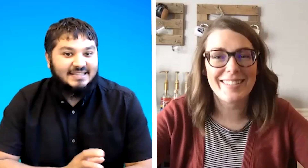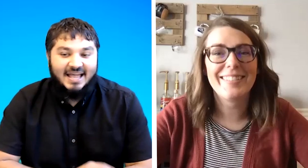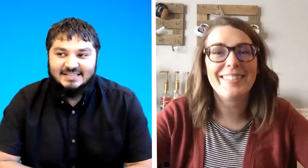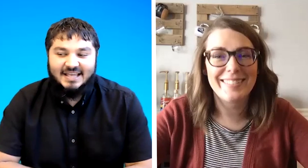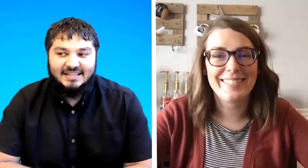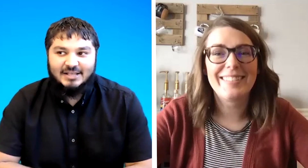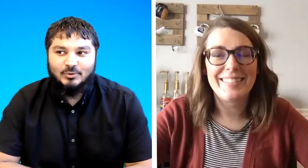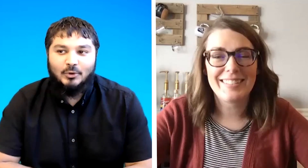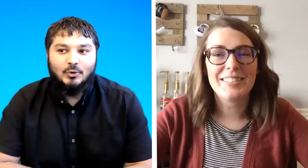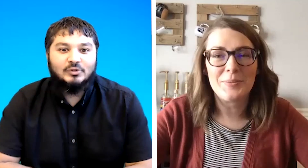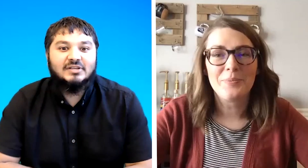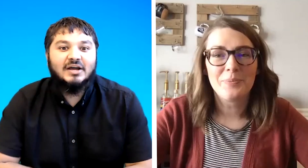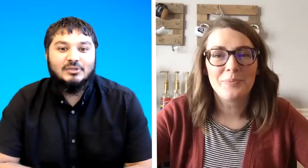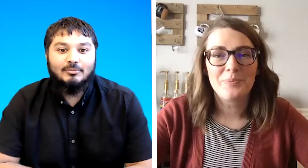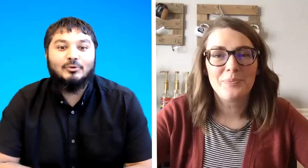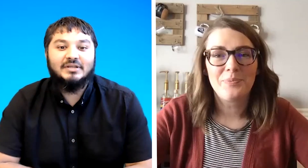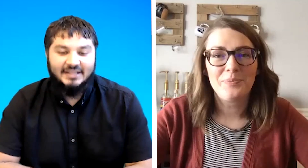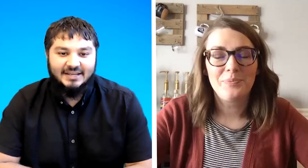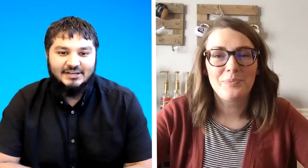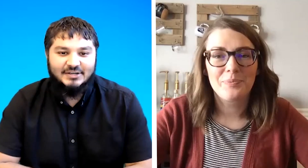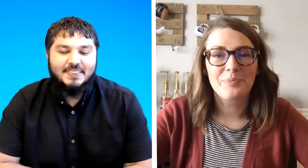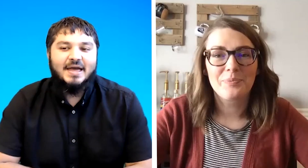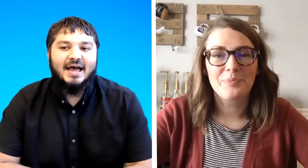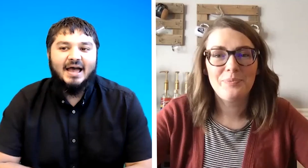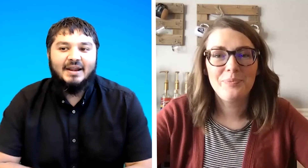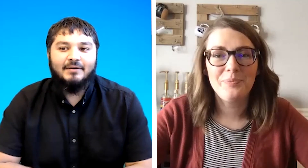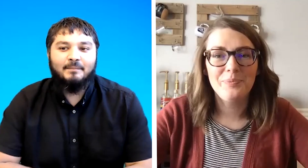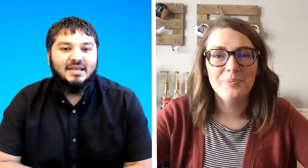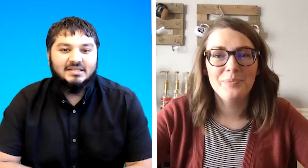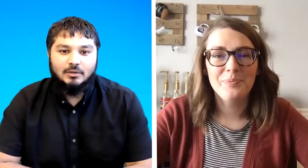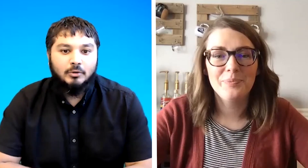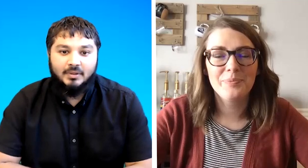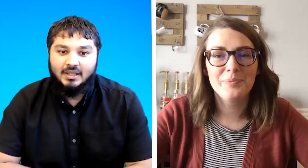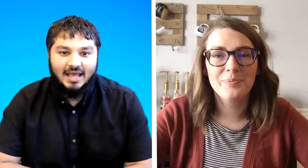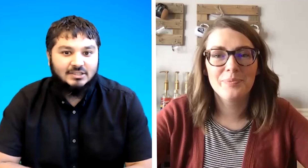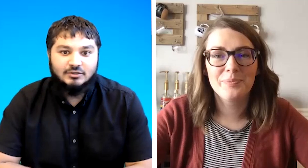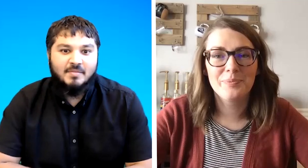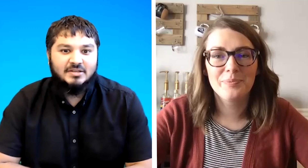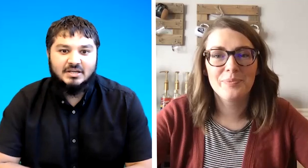that's that's what we call science supported english and bsn would be as you've mentioned